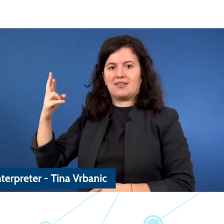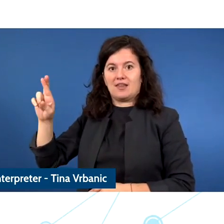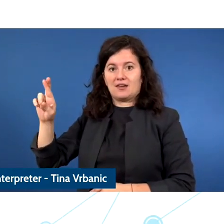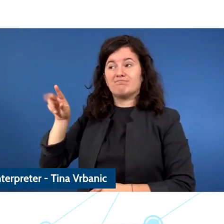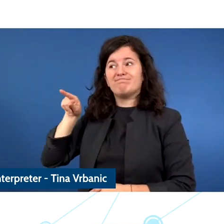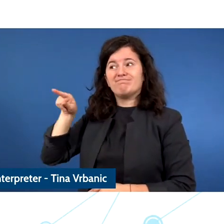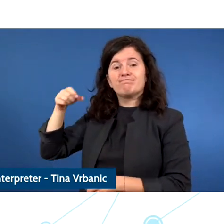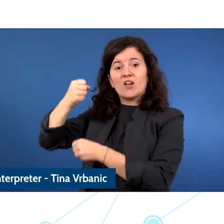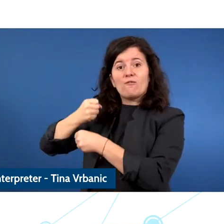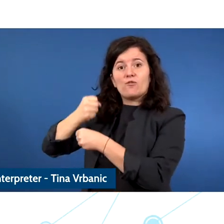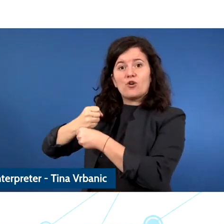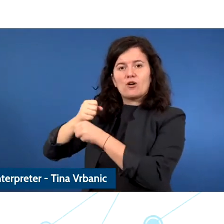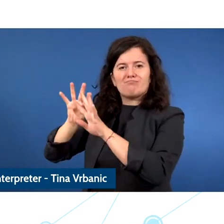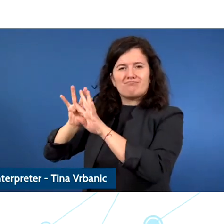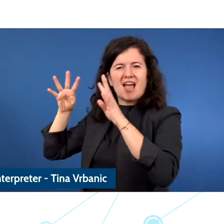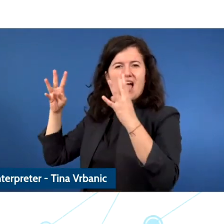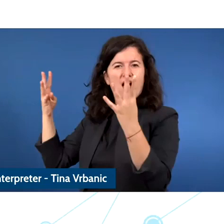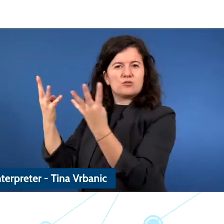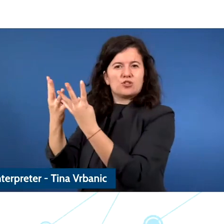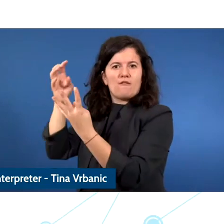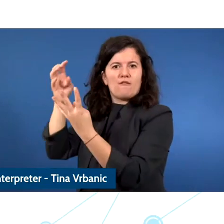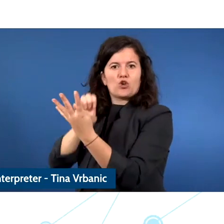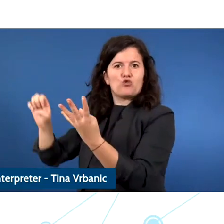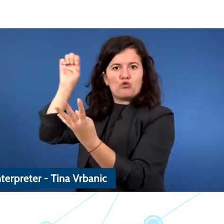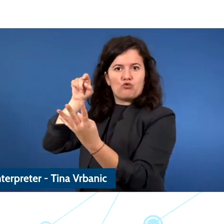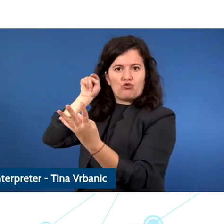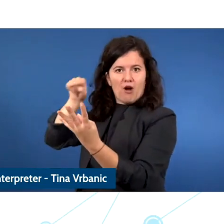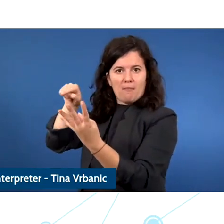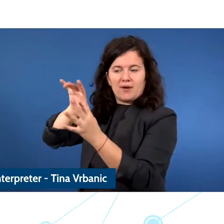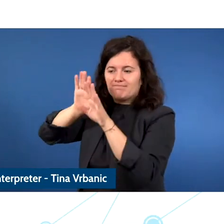coordinator for the Rights of the Child and worked tirelessly to